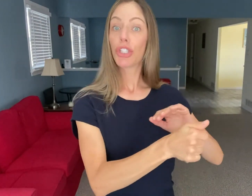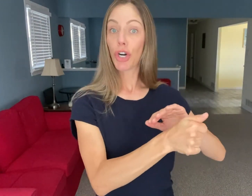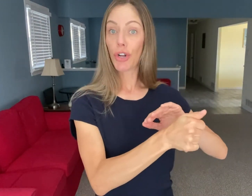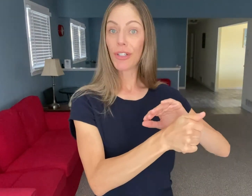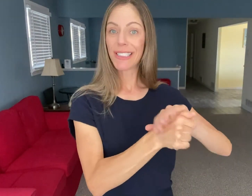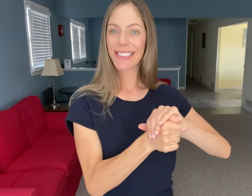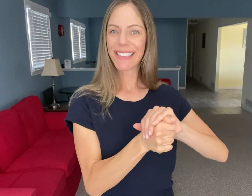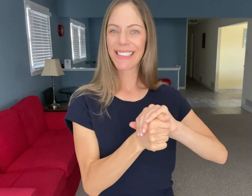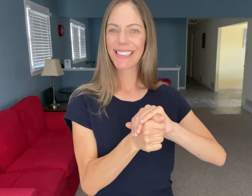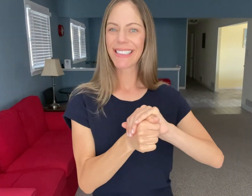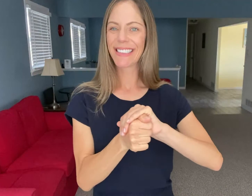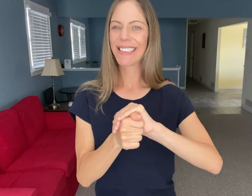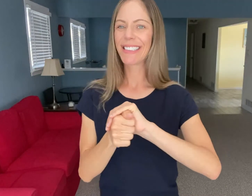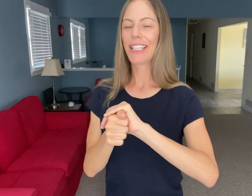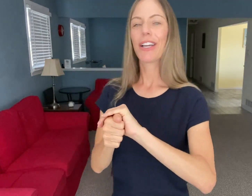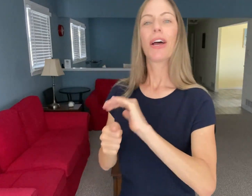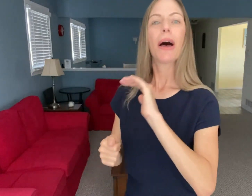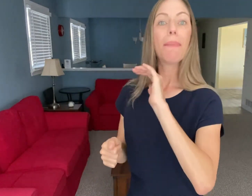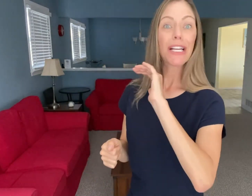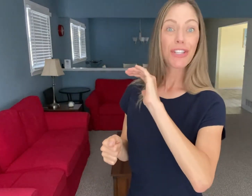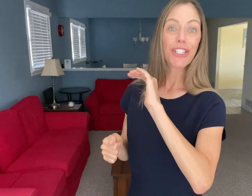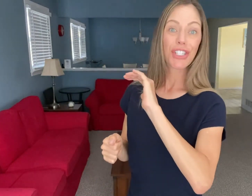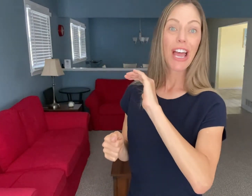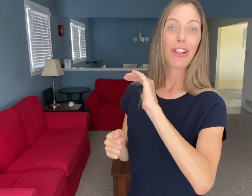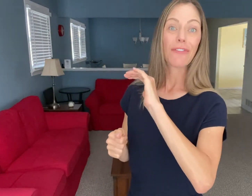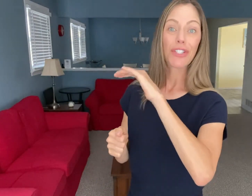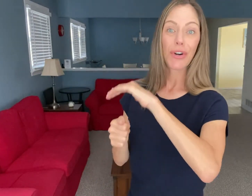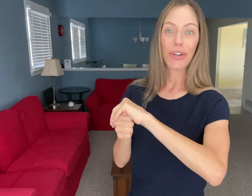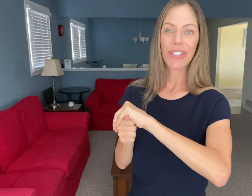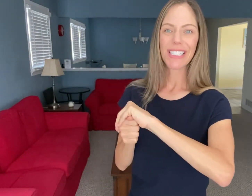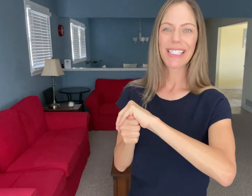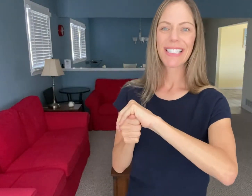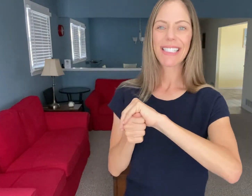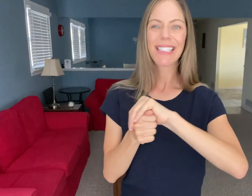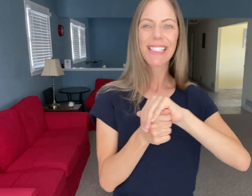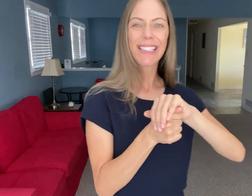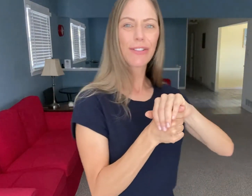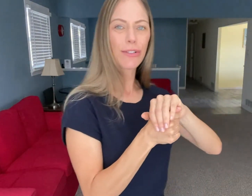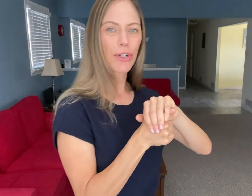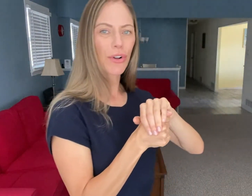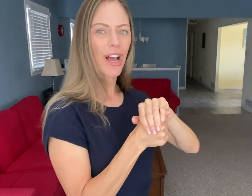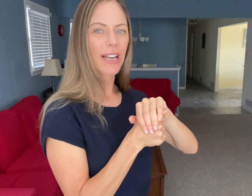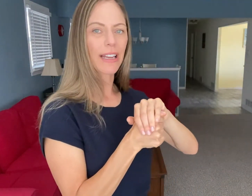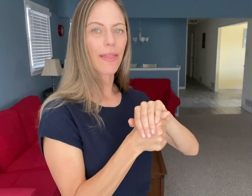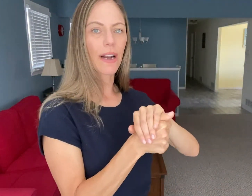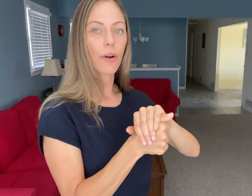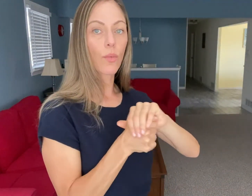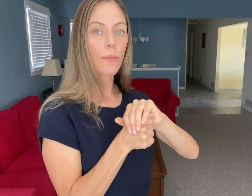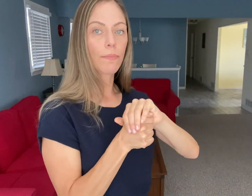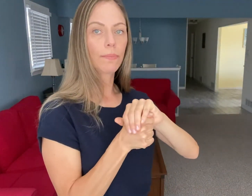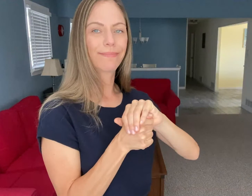"Turtle" Imagine the shell of a turtle a little turtle hiding in there.